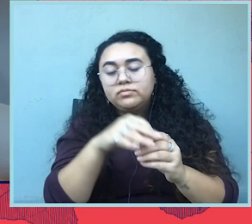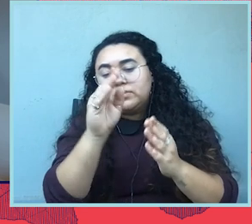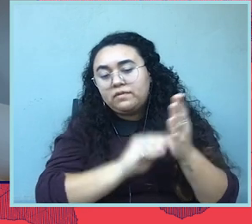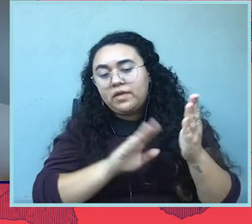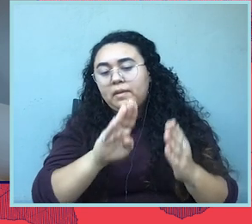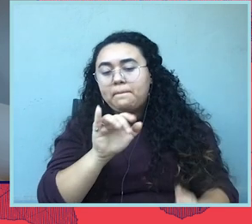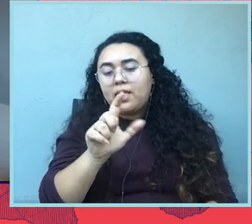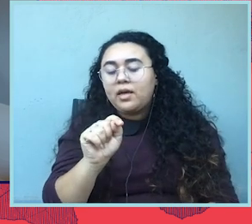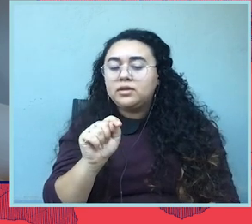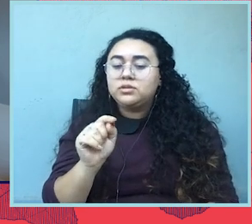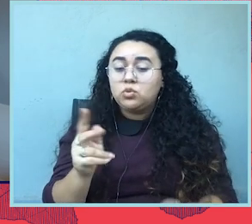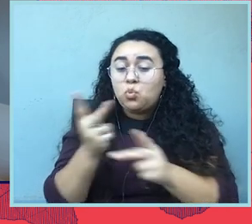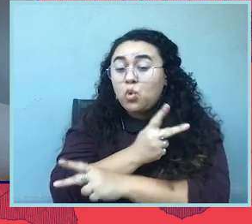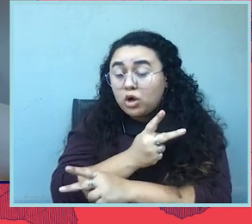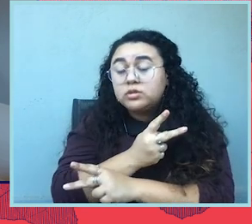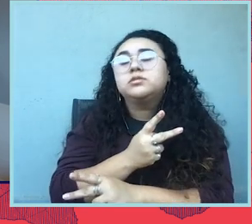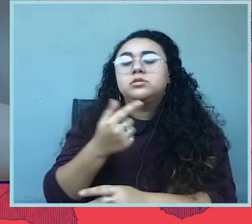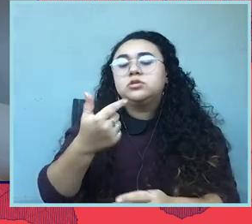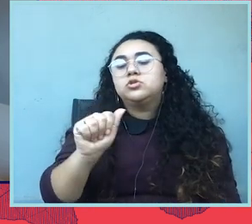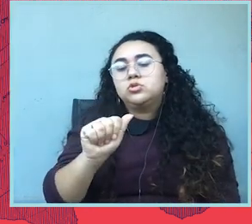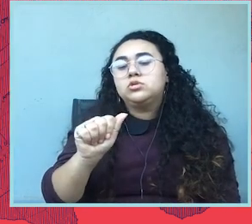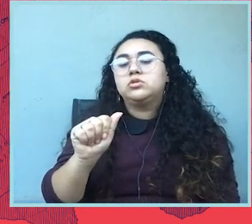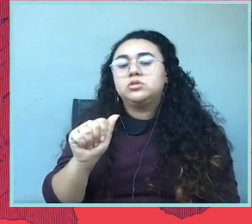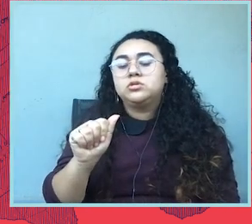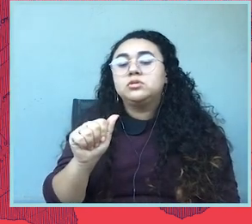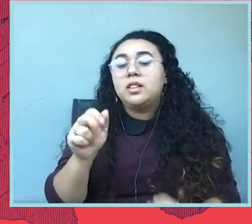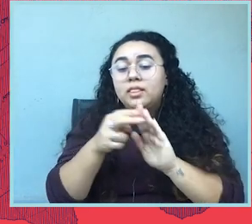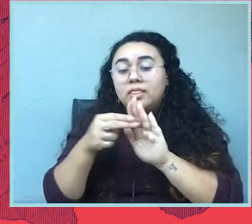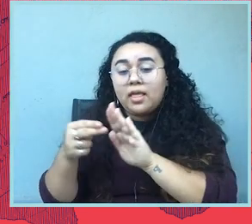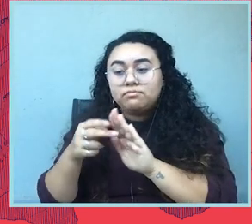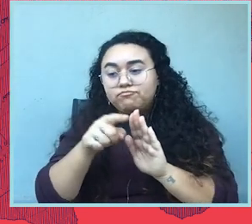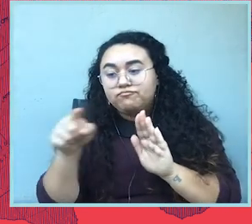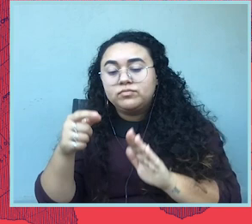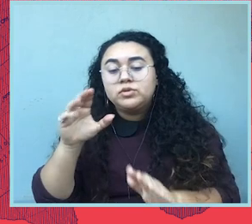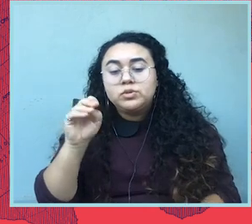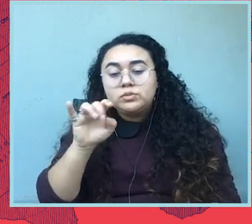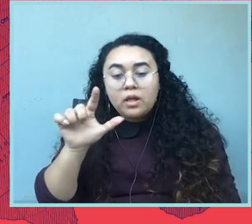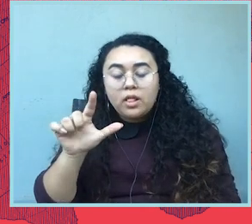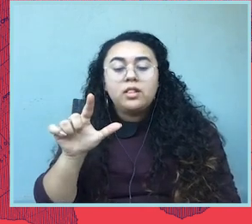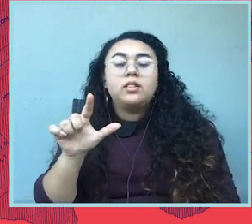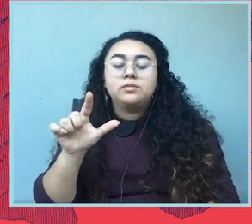To add insult to that injury, Georgia is even criminalizing efforts to support voters who